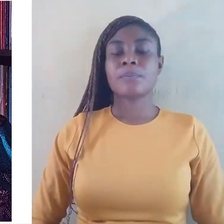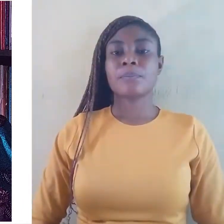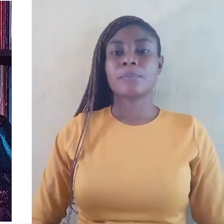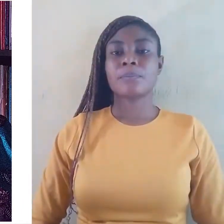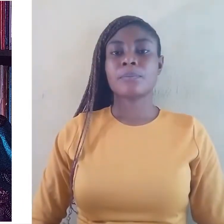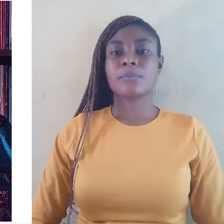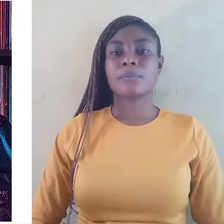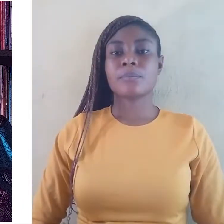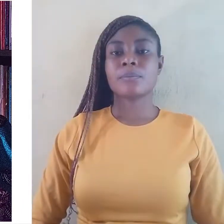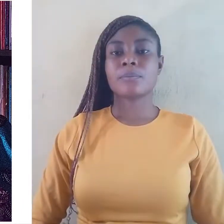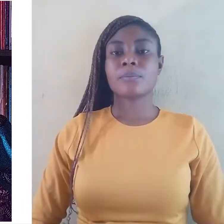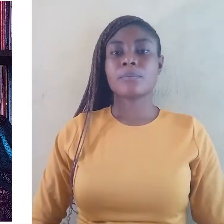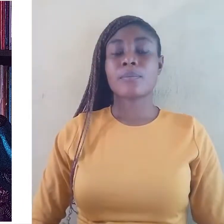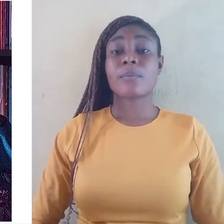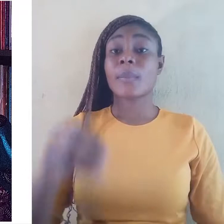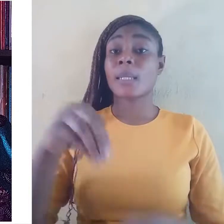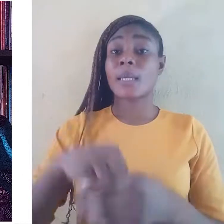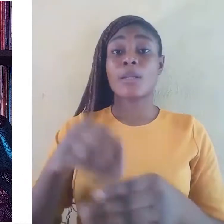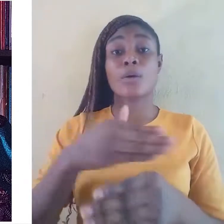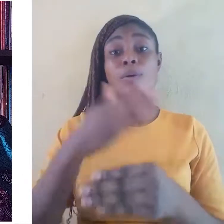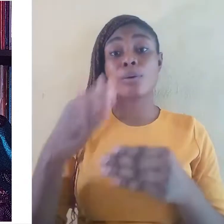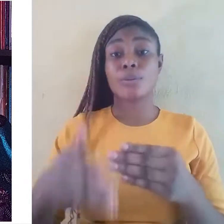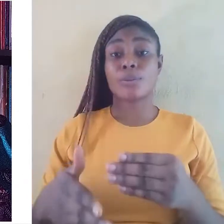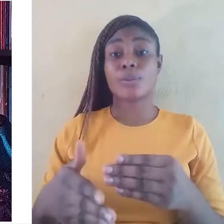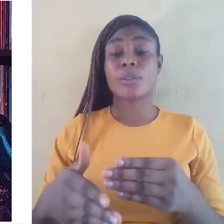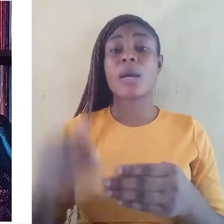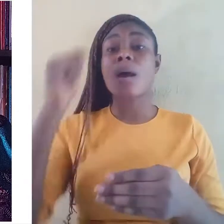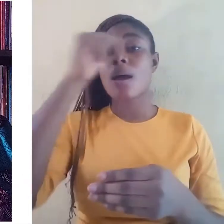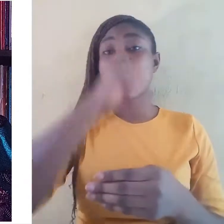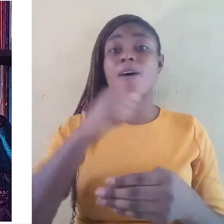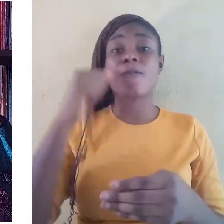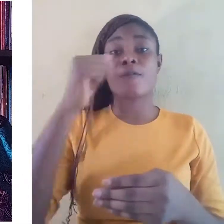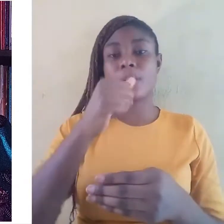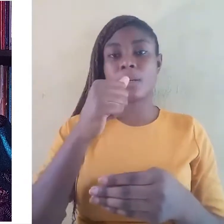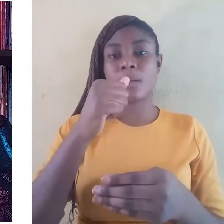In conclusion, African indigenous languages are important.